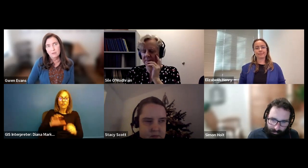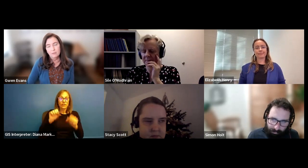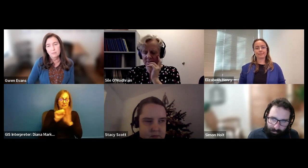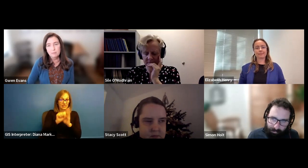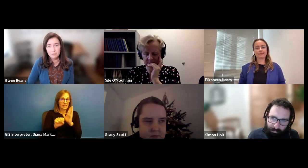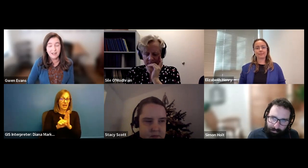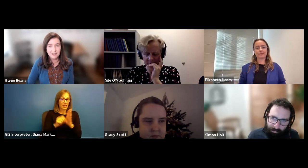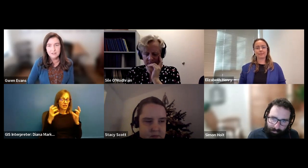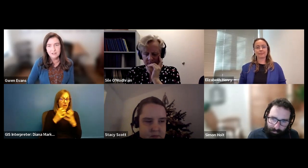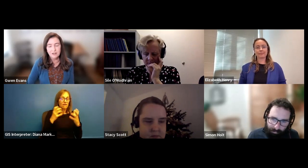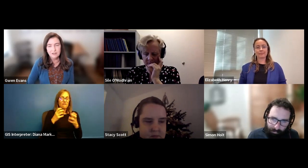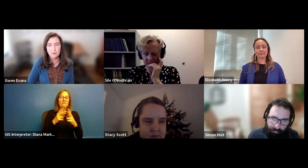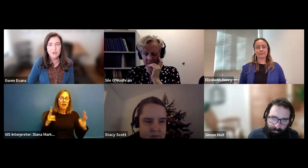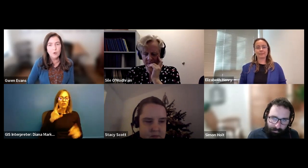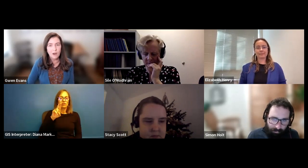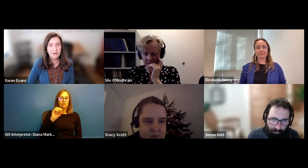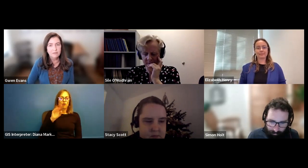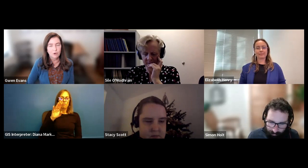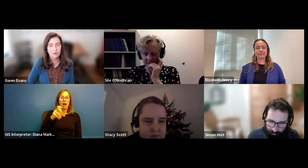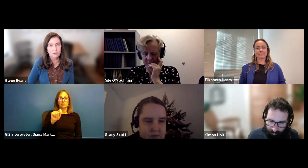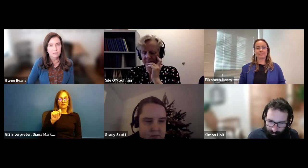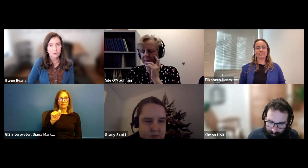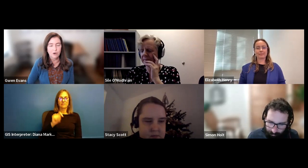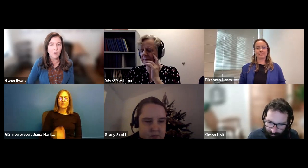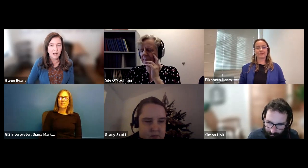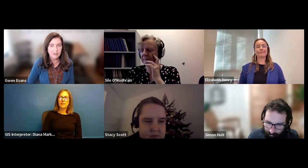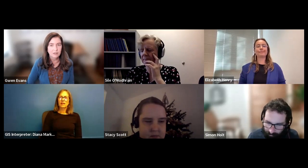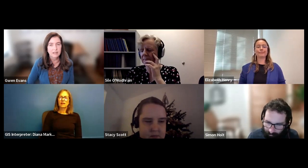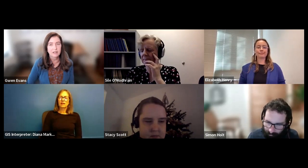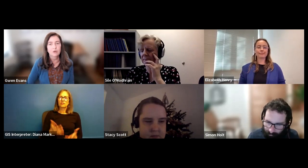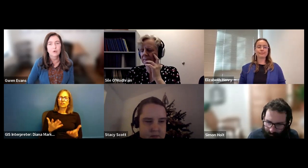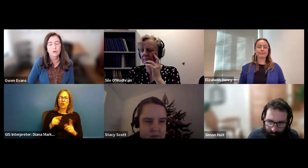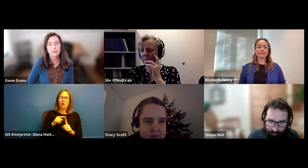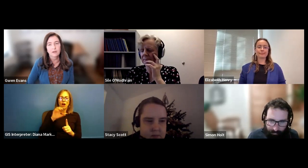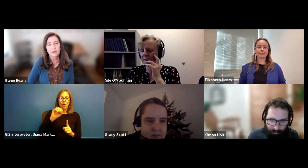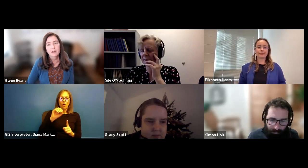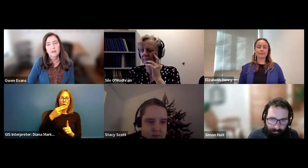Gwen Evans: because there there was no way for for Ohio Link, or the